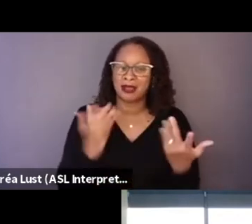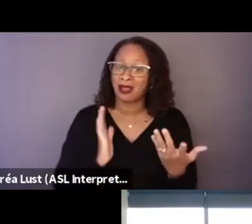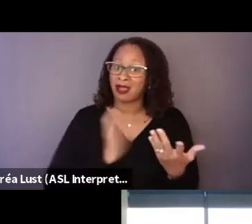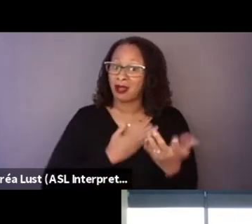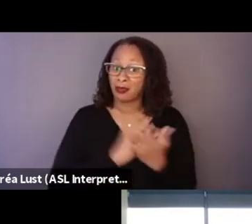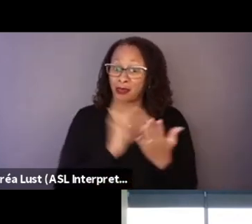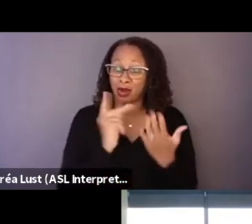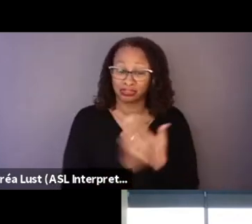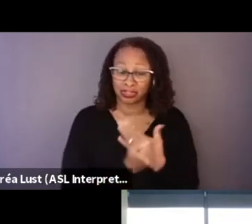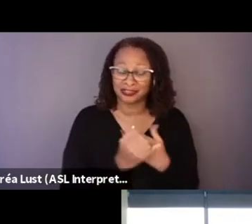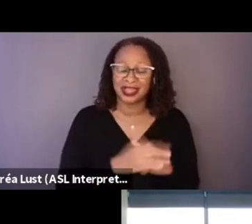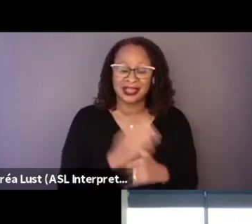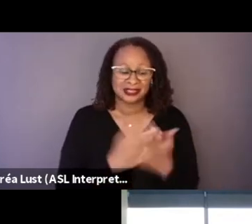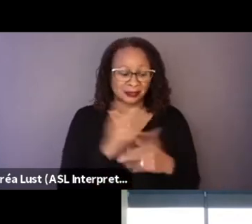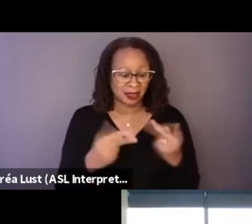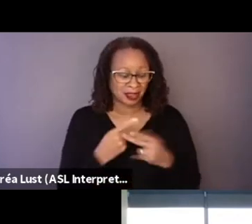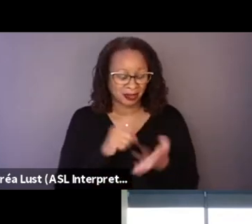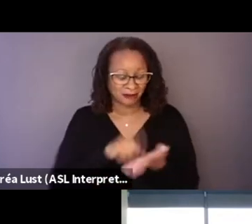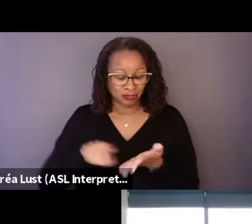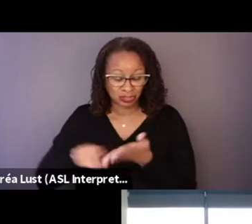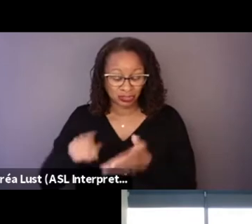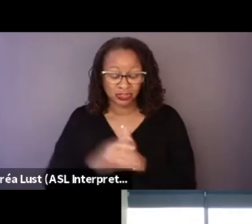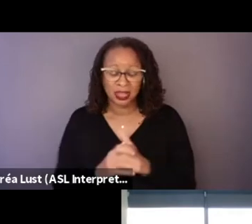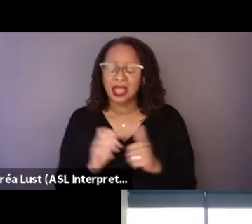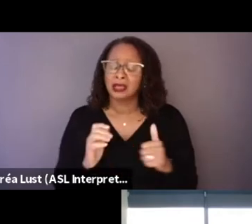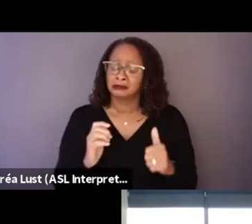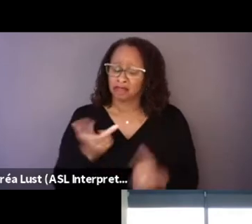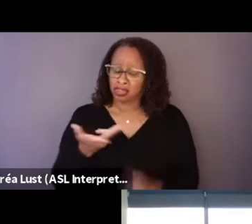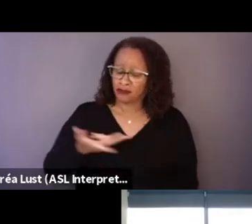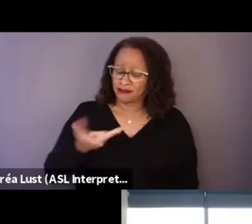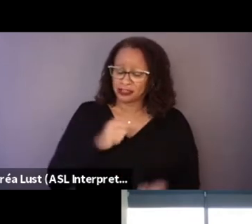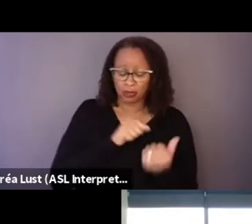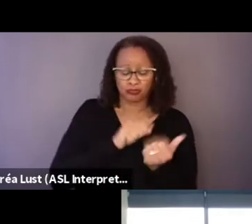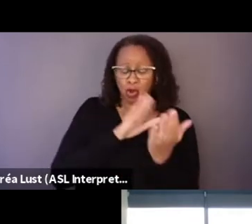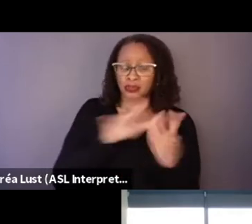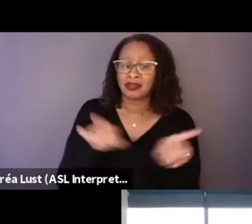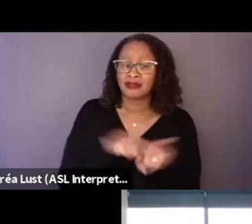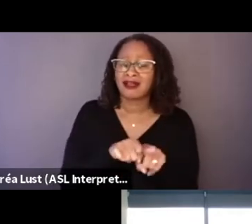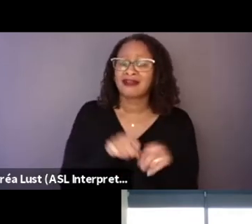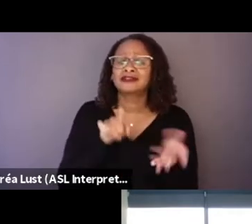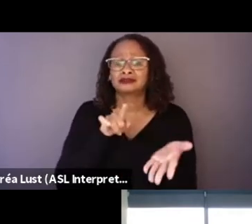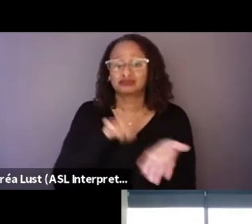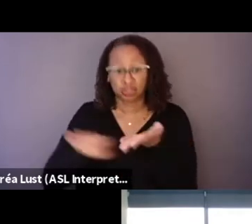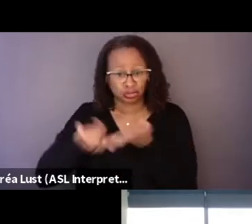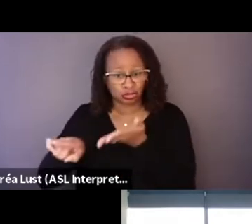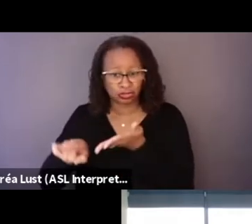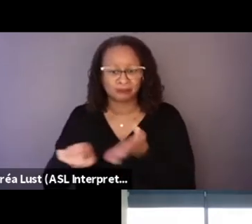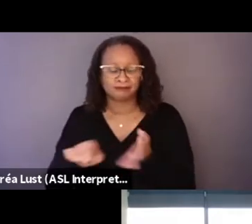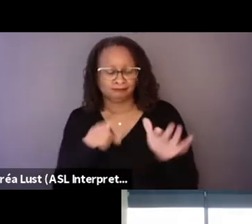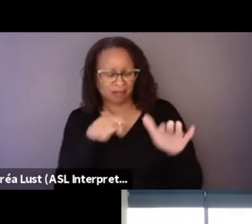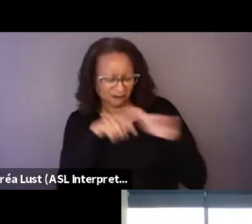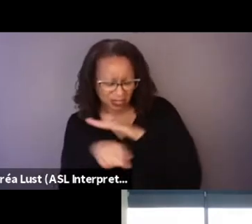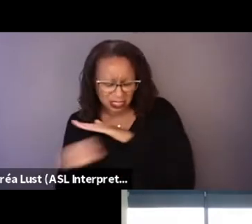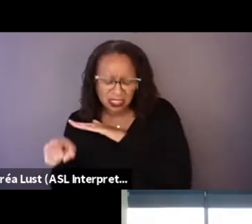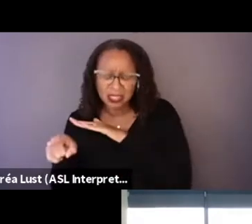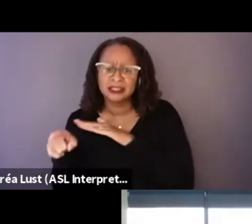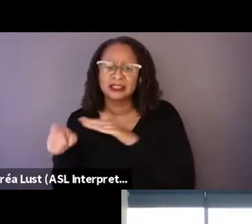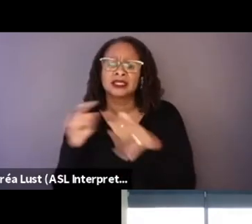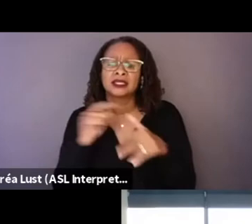And I think we did approach the whole thing like research, you know, like let's investigate both thematically